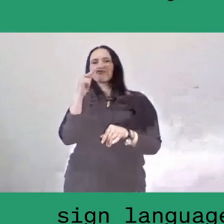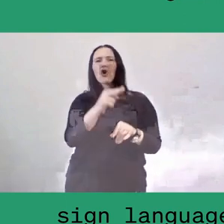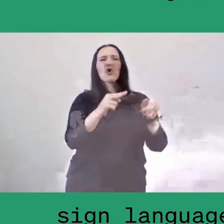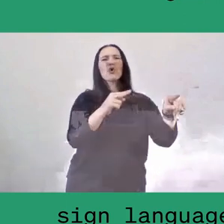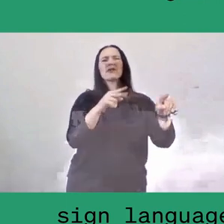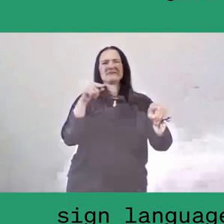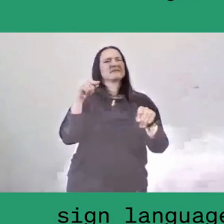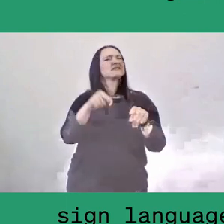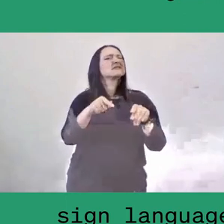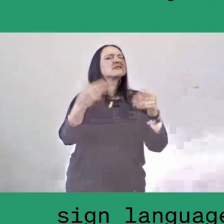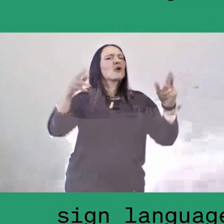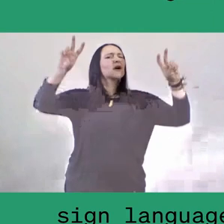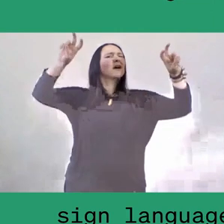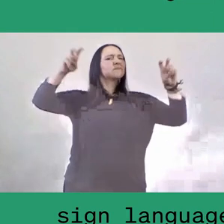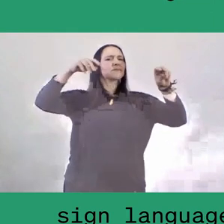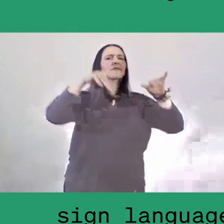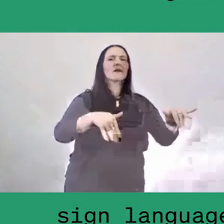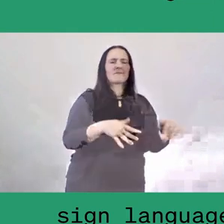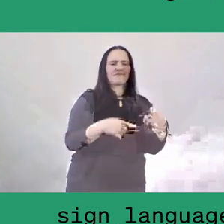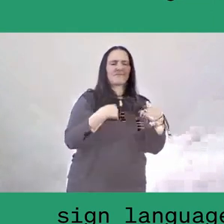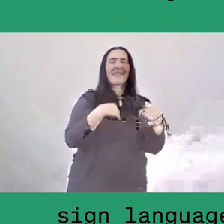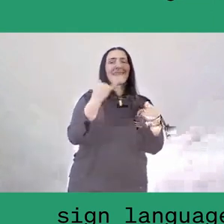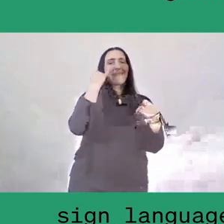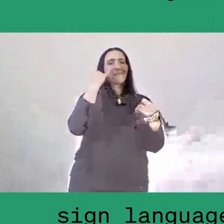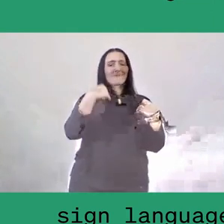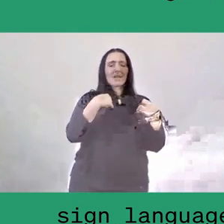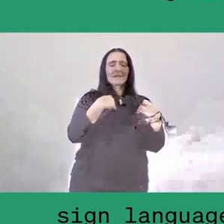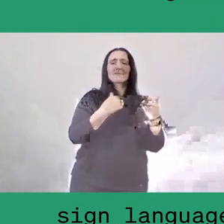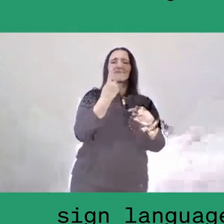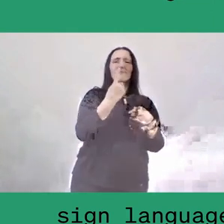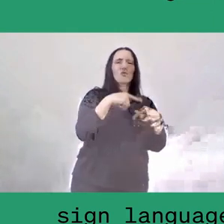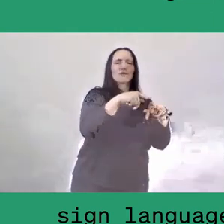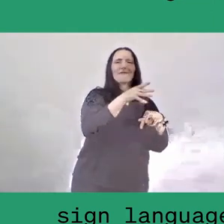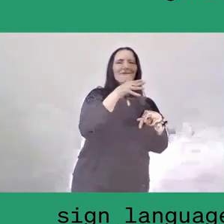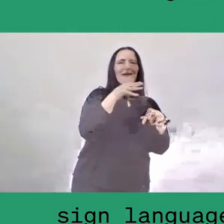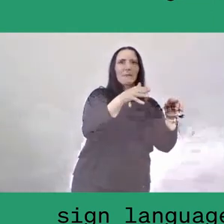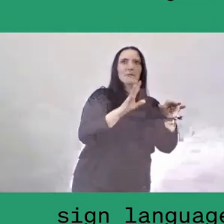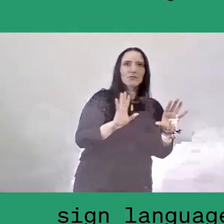and he created a collective live-in project for Jakarta youth